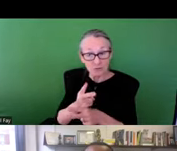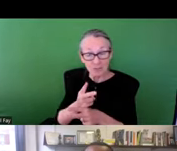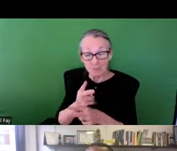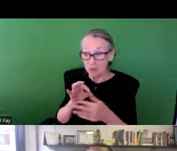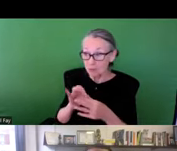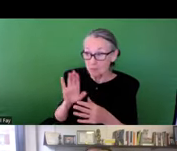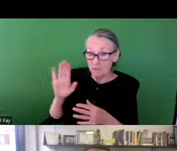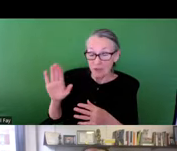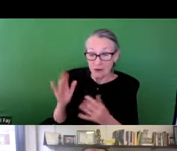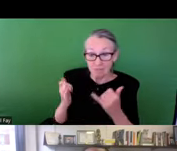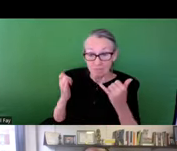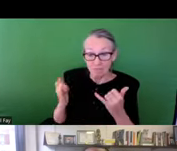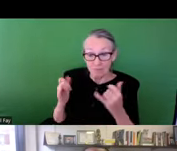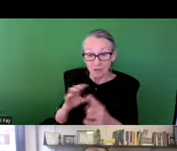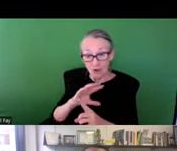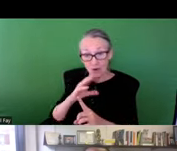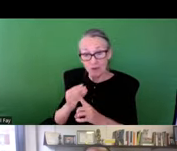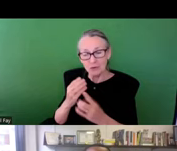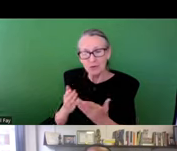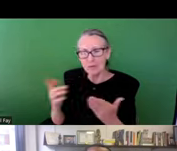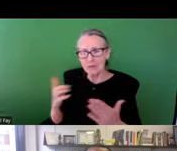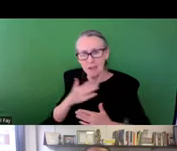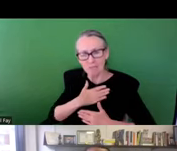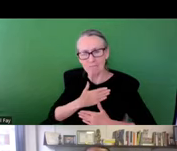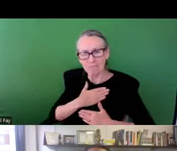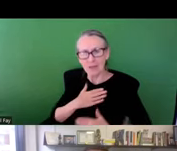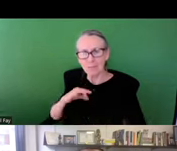in this transformation process they would like to keep in terms of their existing culture